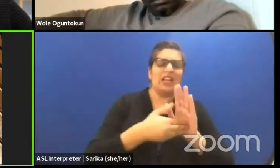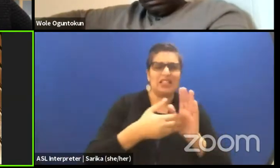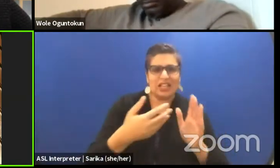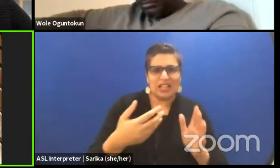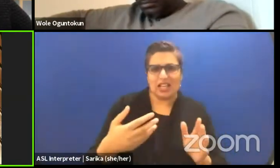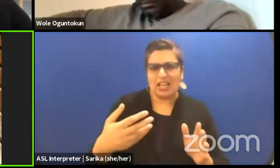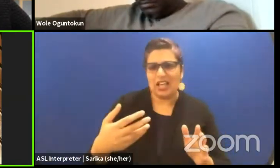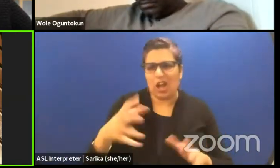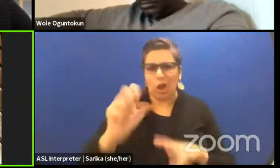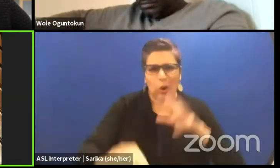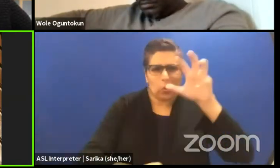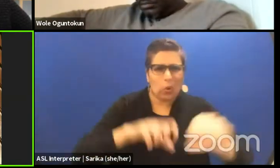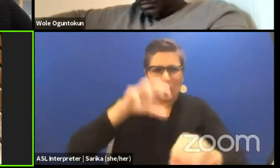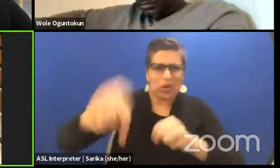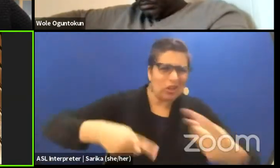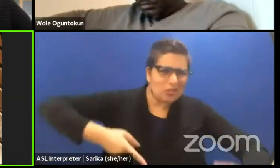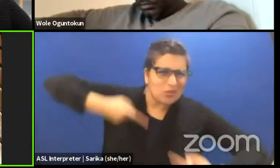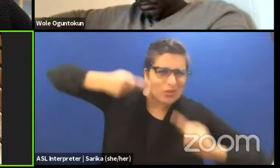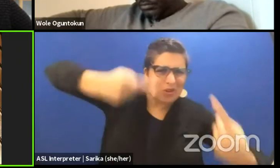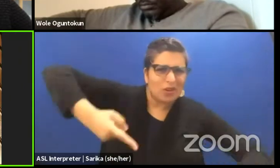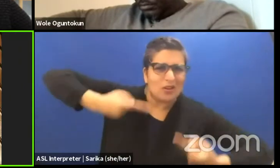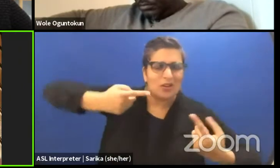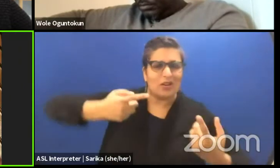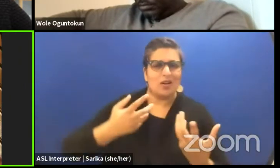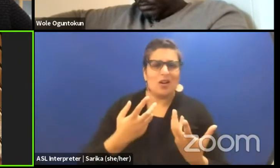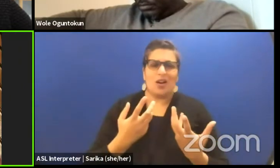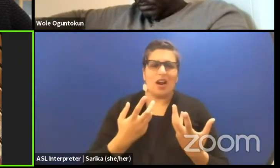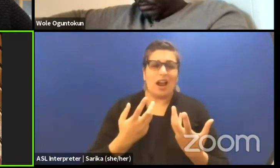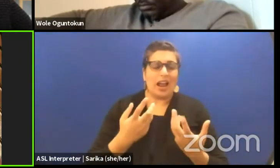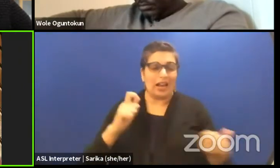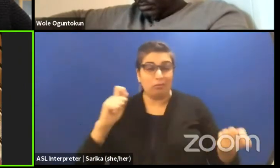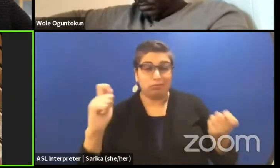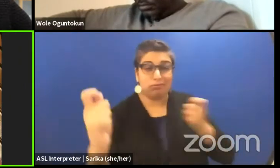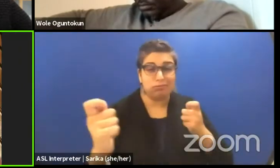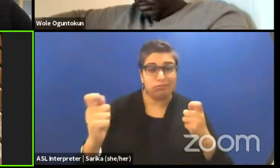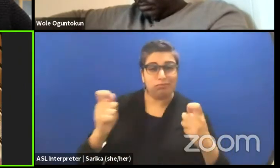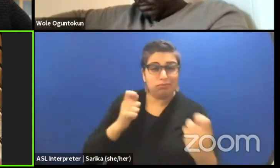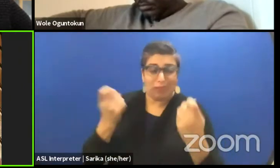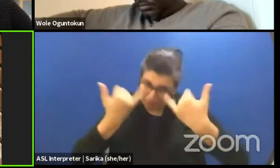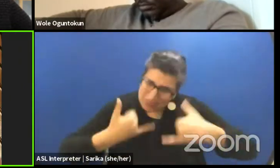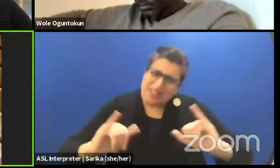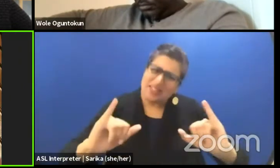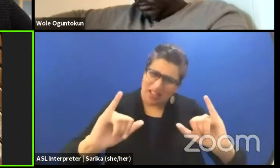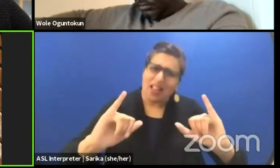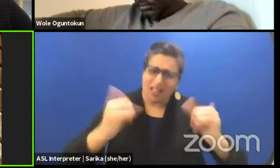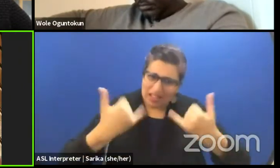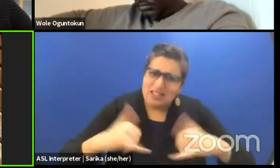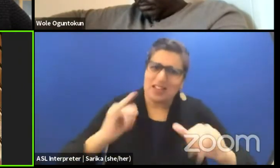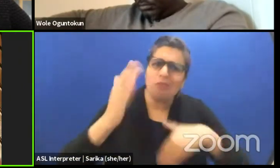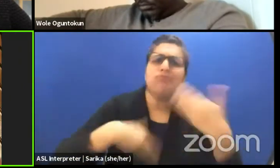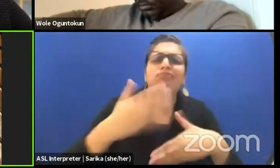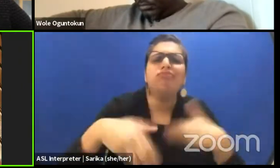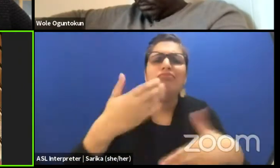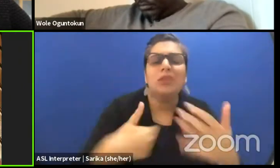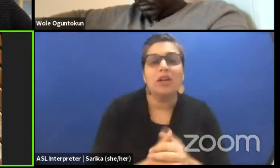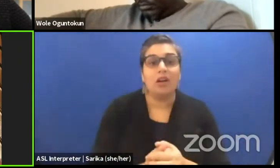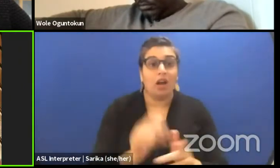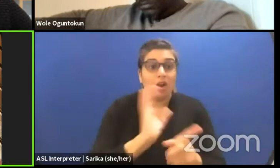and it just keep transforming in a very treacherous way. But it's practically ongoing whether culturally or economically,